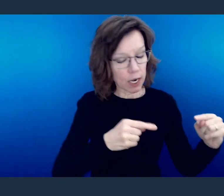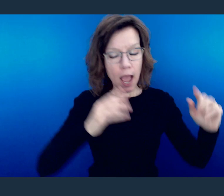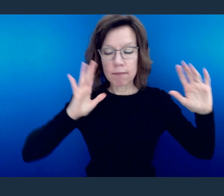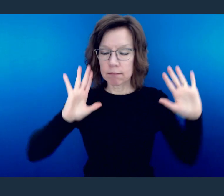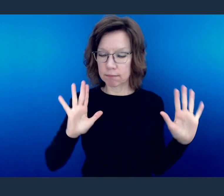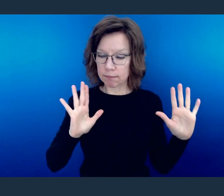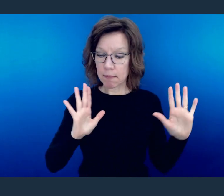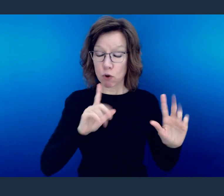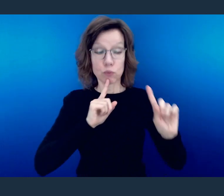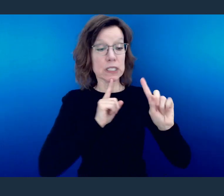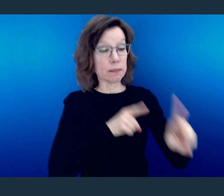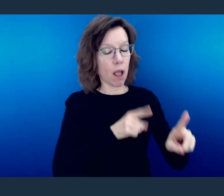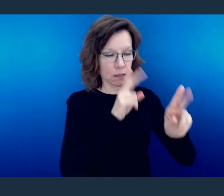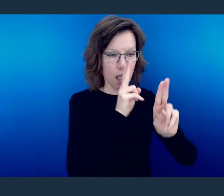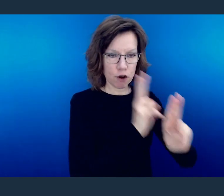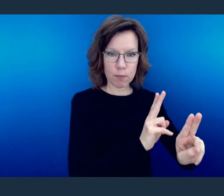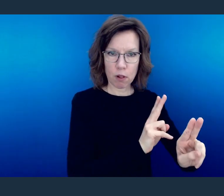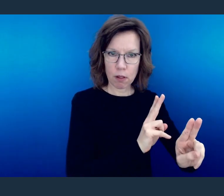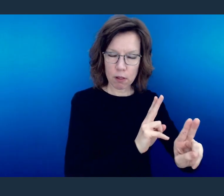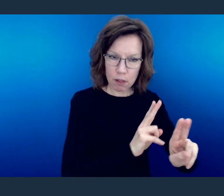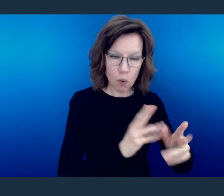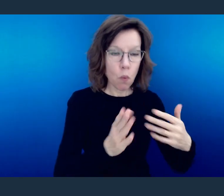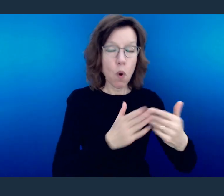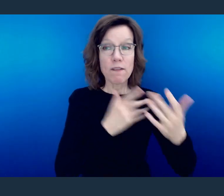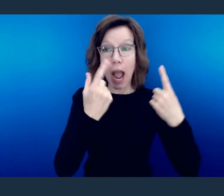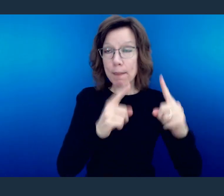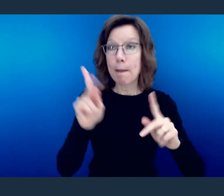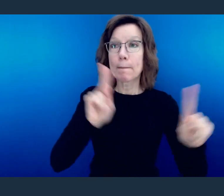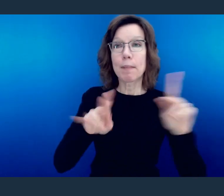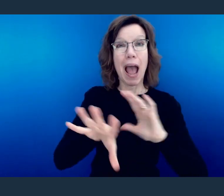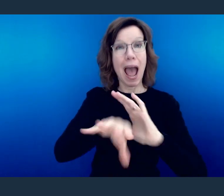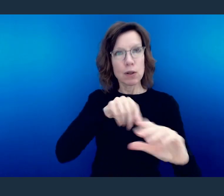Instead, make sure when people look at the circumstances of the events that played out,